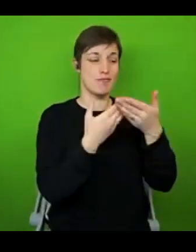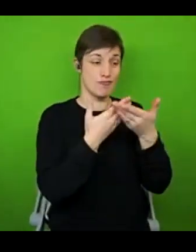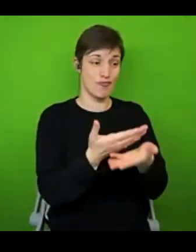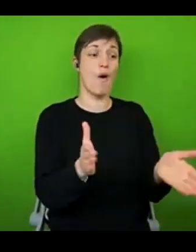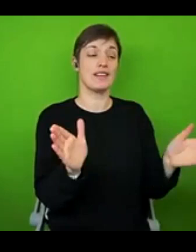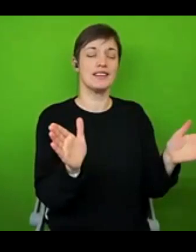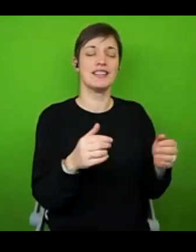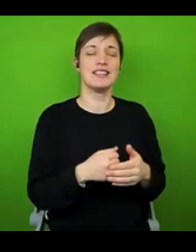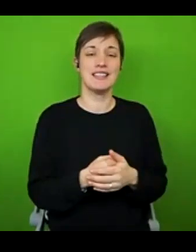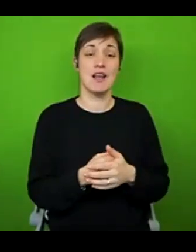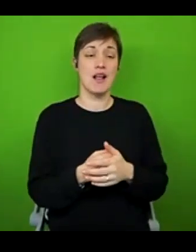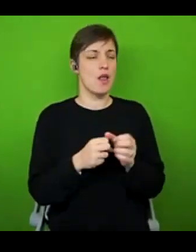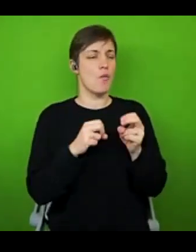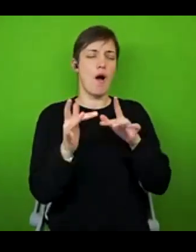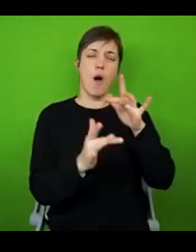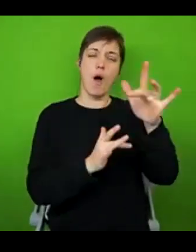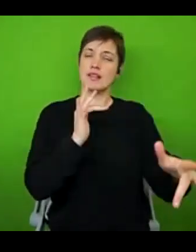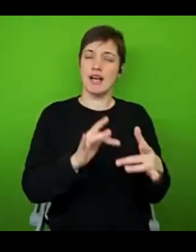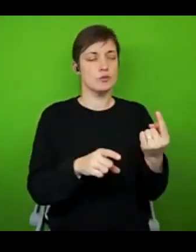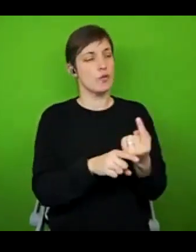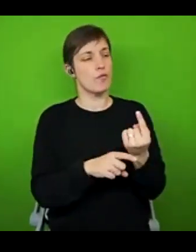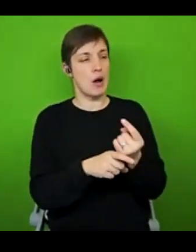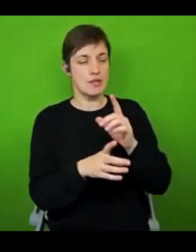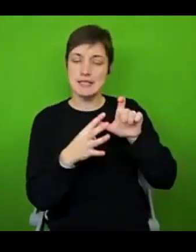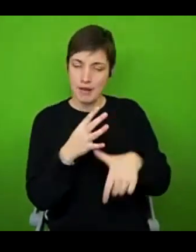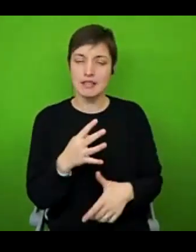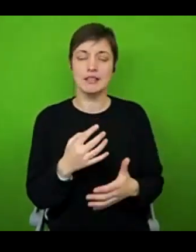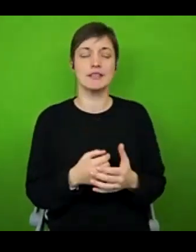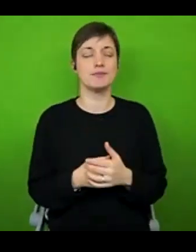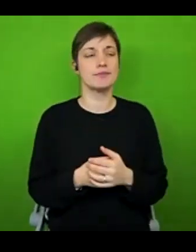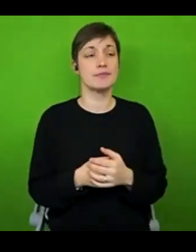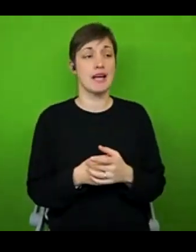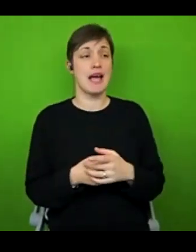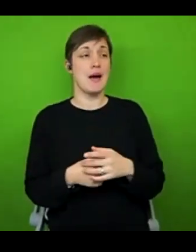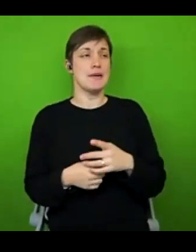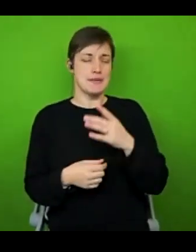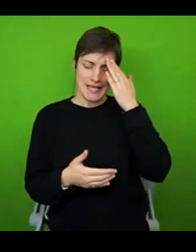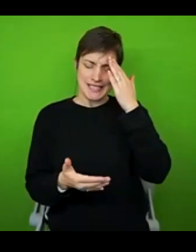talk to others about your disability. But I decided I want to be brutally honest here and what I share because